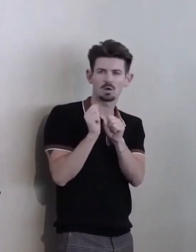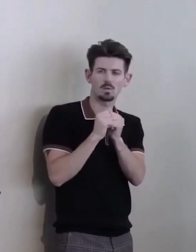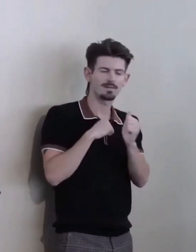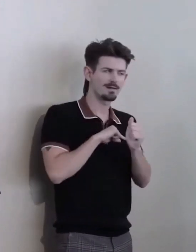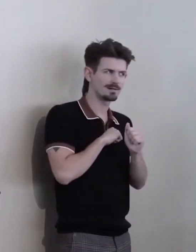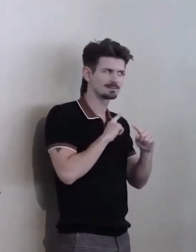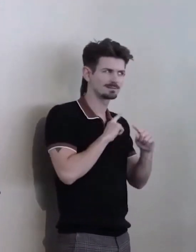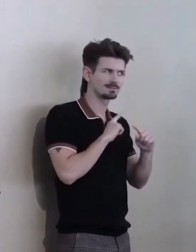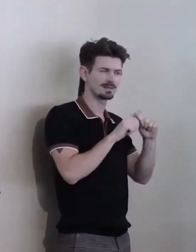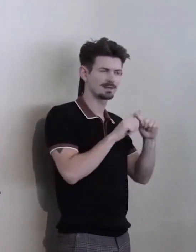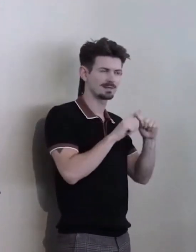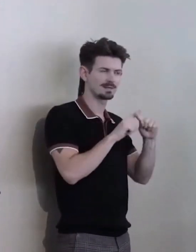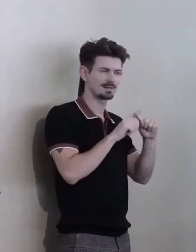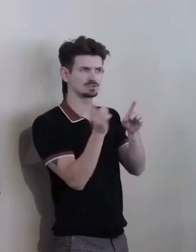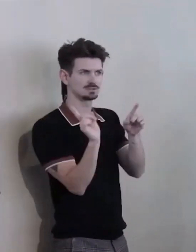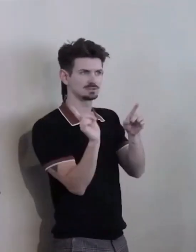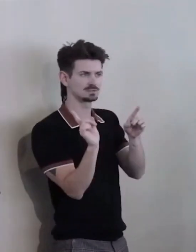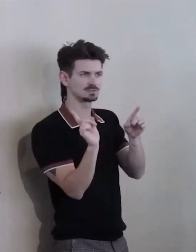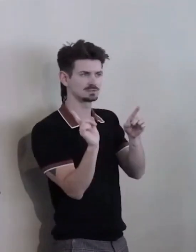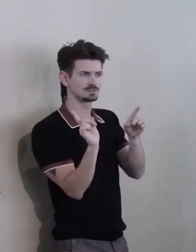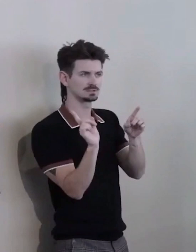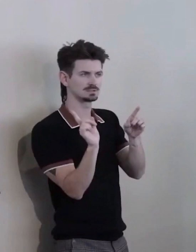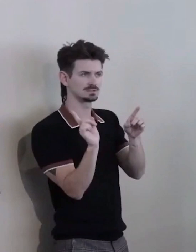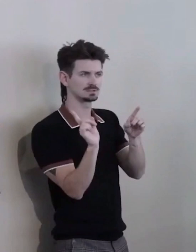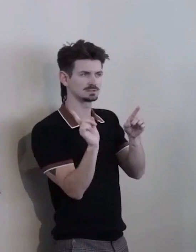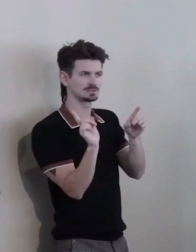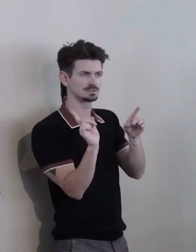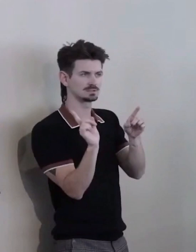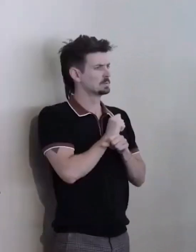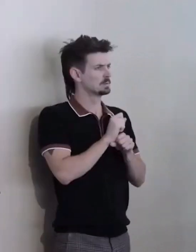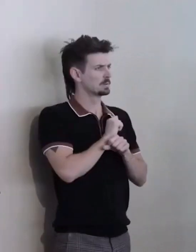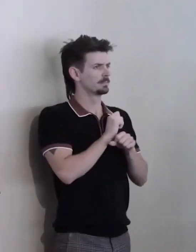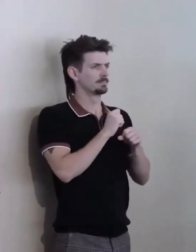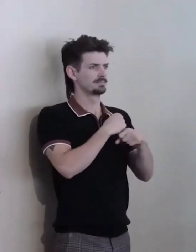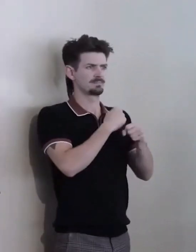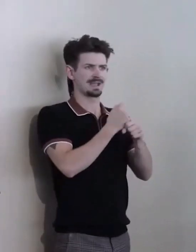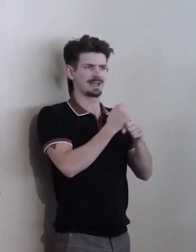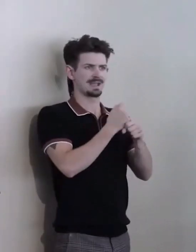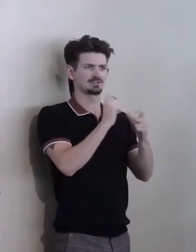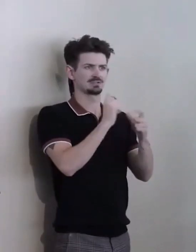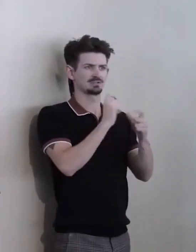Ahh... Is transformational, It really is something that makes our work...